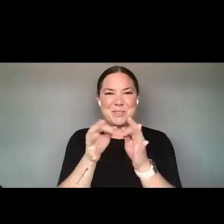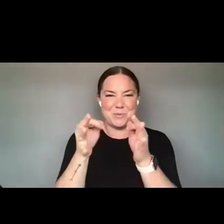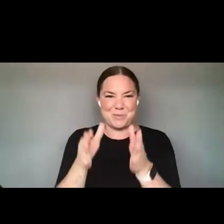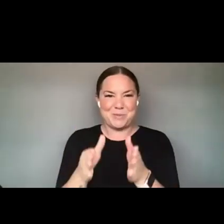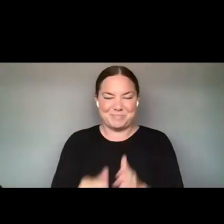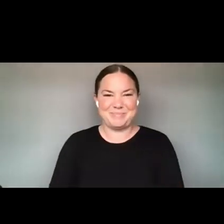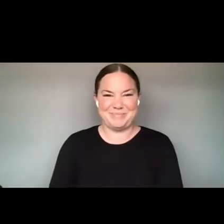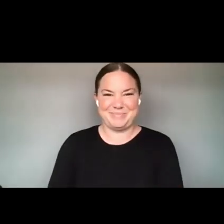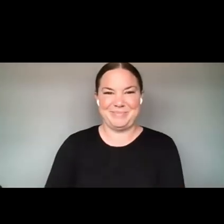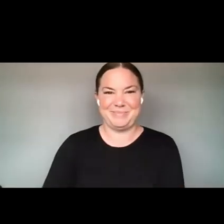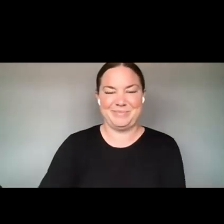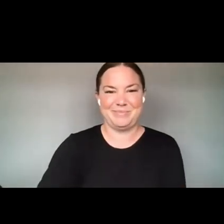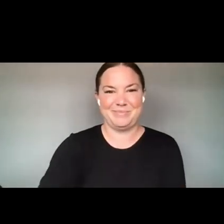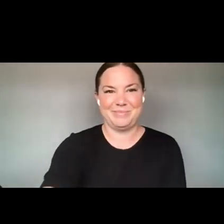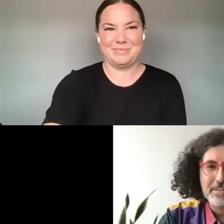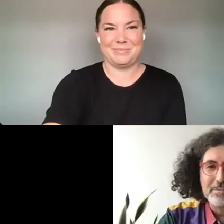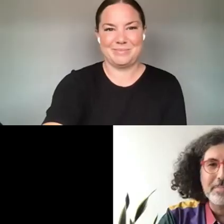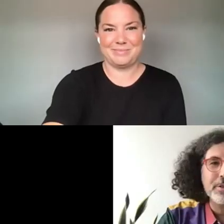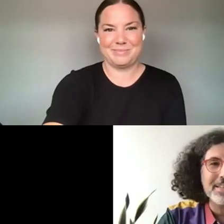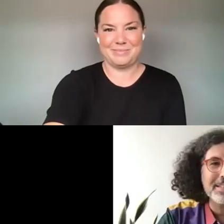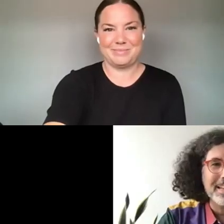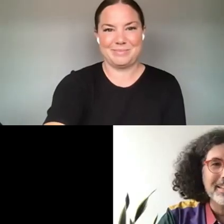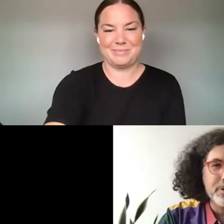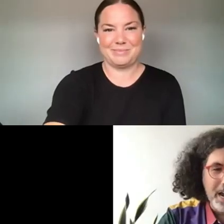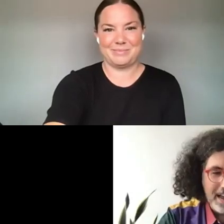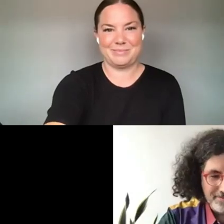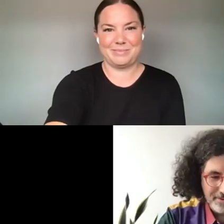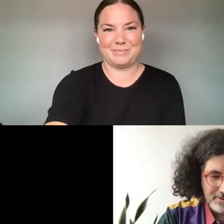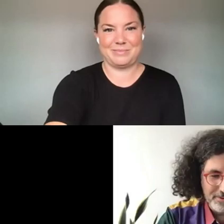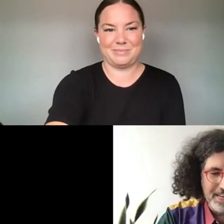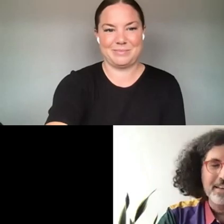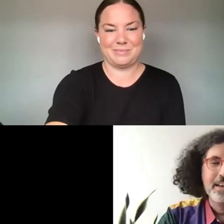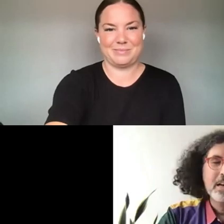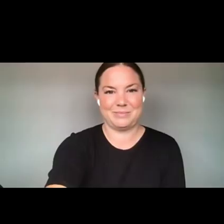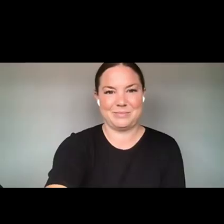THE REPORT AND THE LINK AS WAS MENTIONED IS IN THE CHAT FOR THOSE WHO NEED. SO WE'RE GOING TO